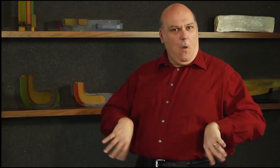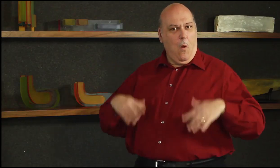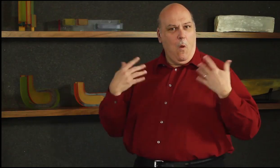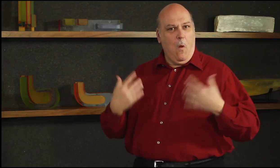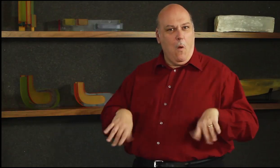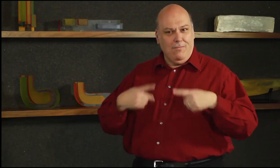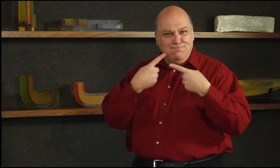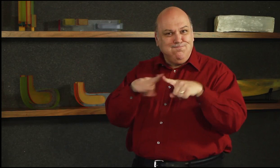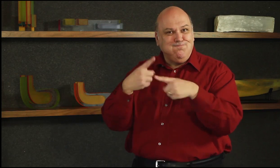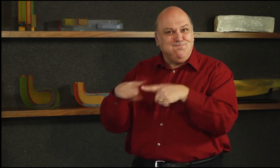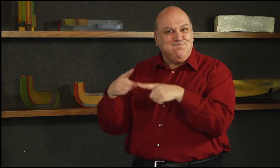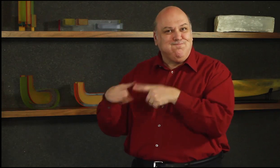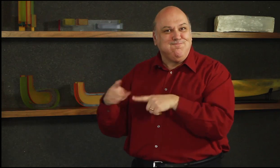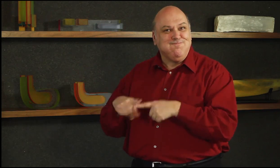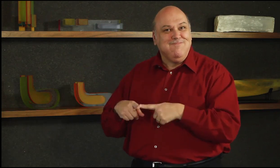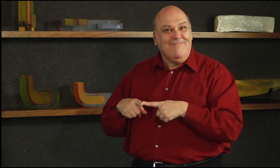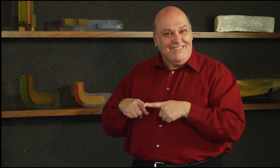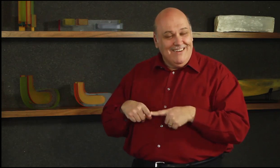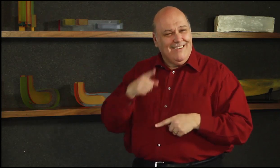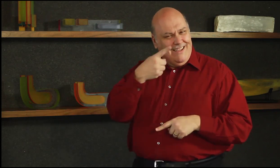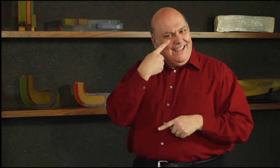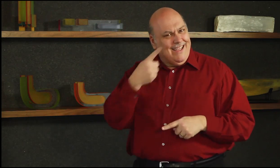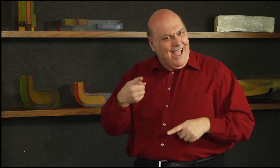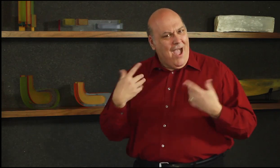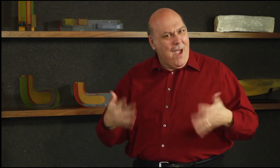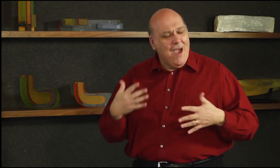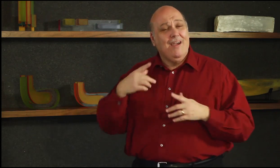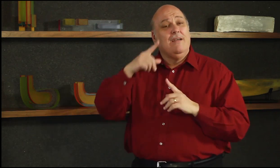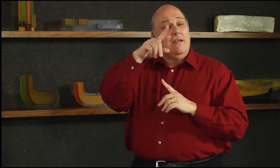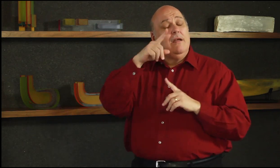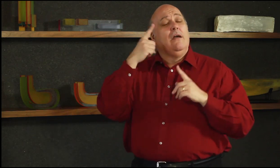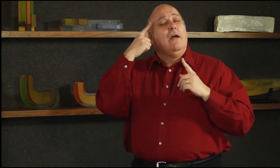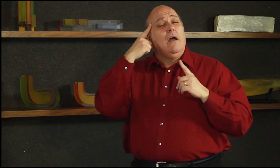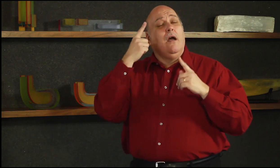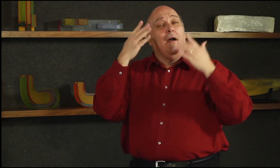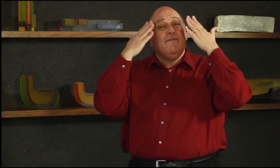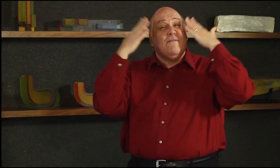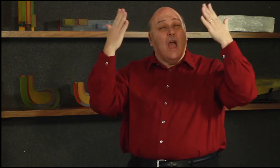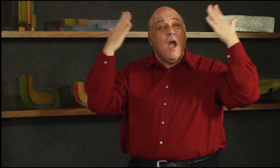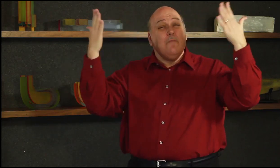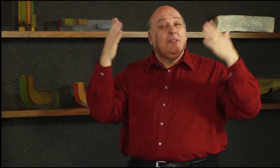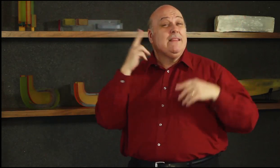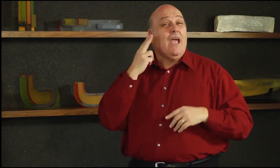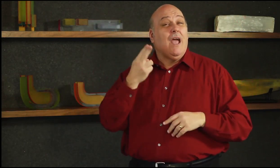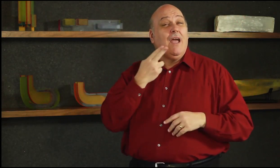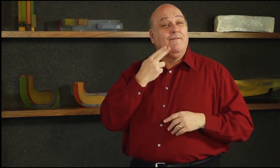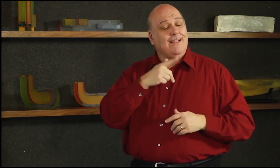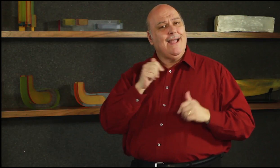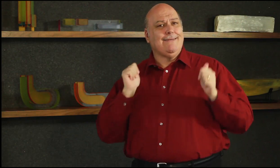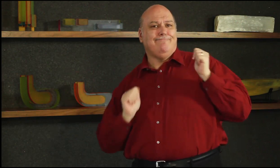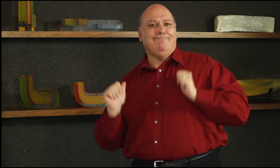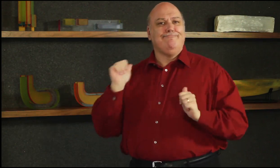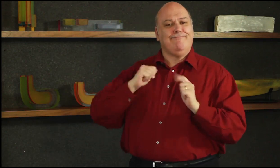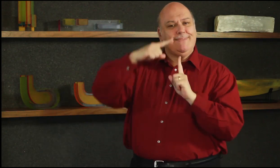We find another creative way to say "I